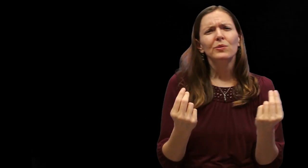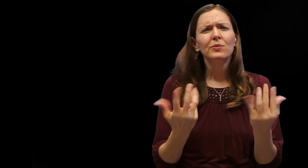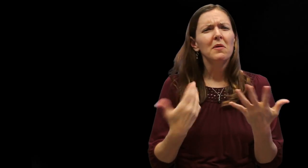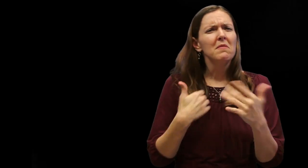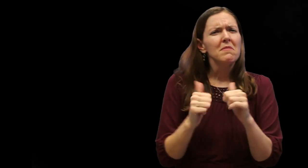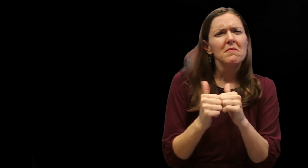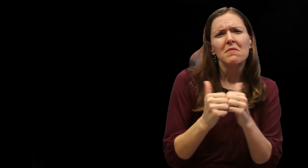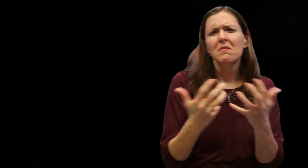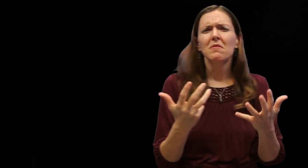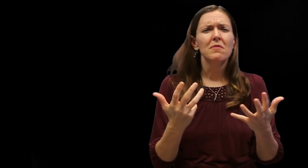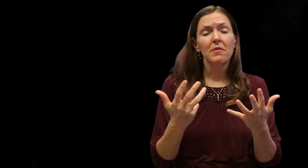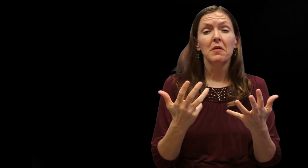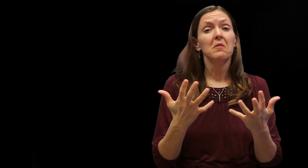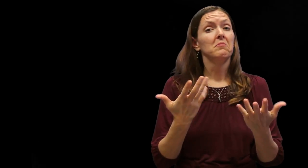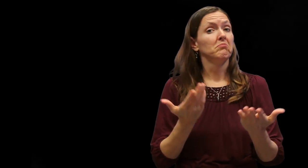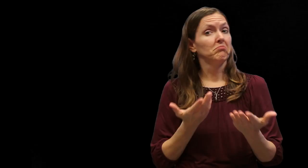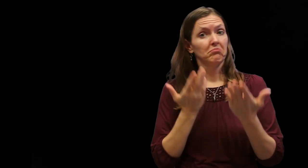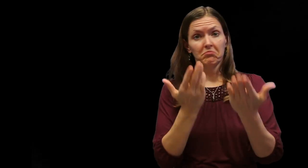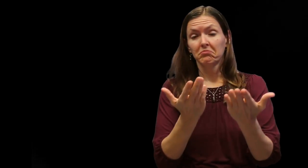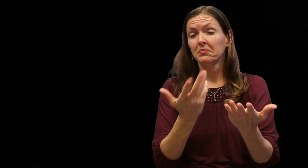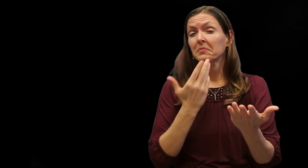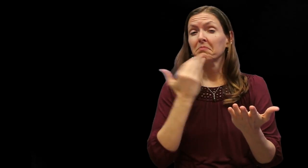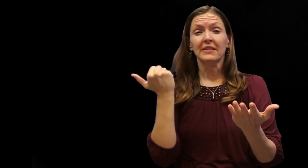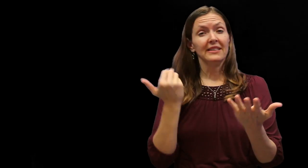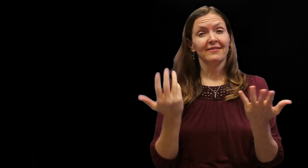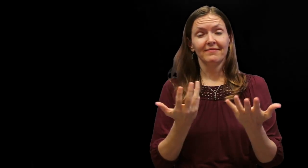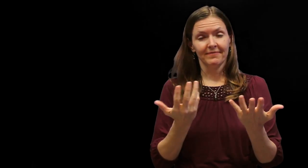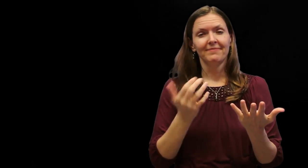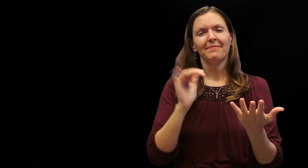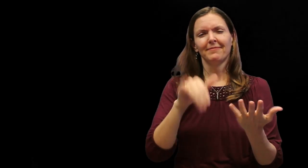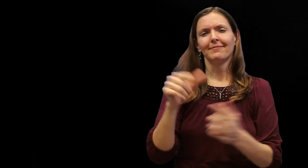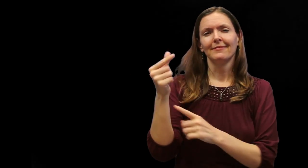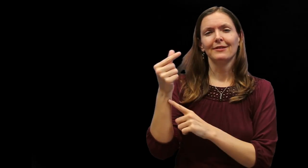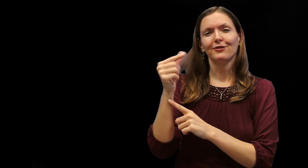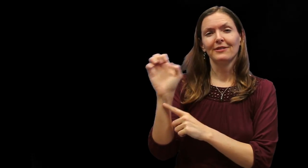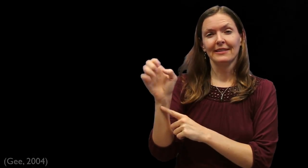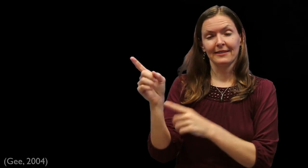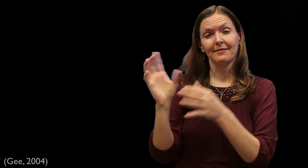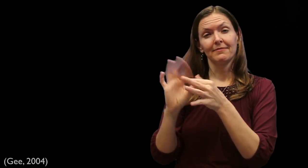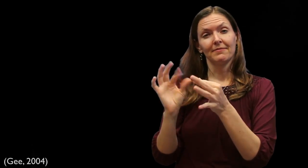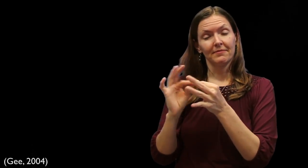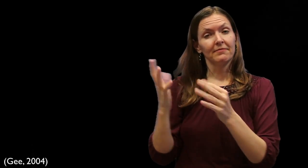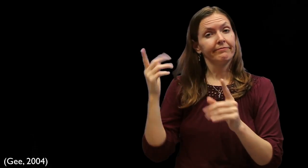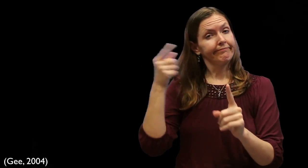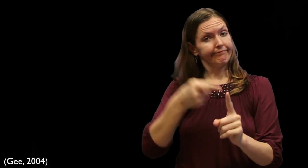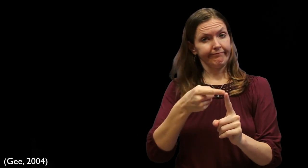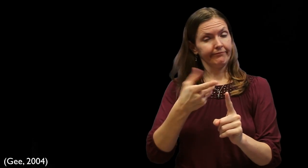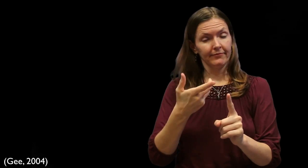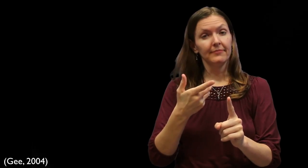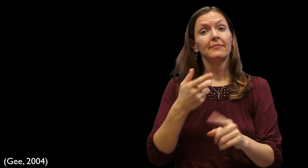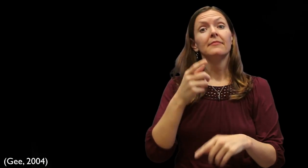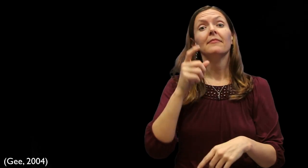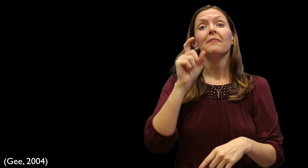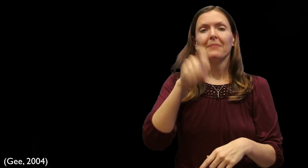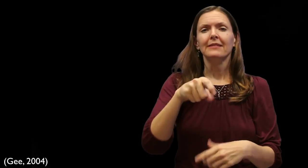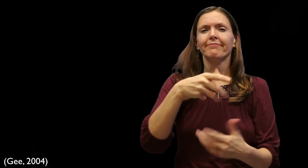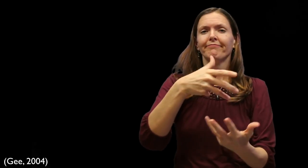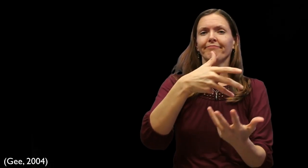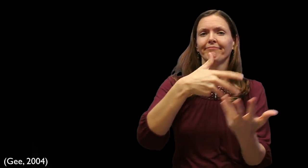What do you do? How? Gee (2004) proposes that becoming skilled in academic discourse requires